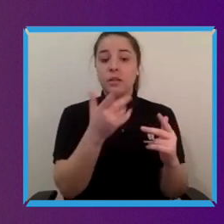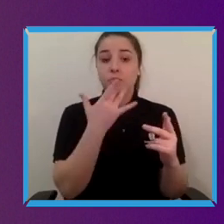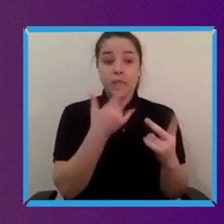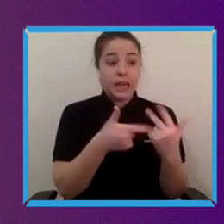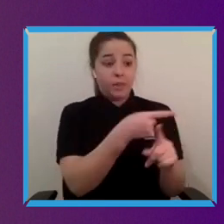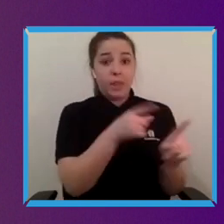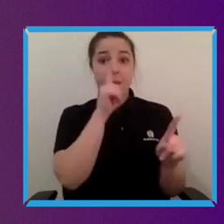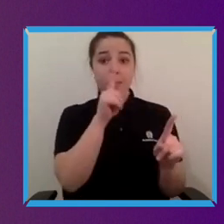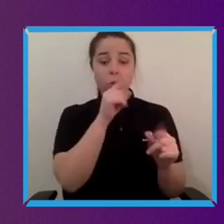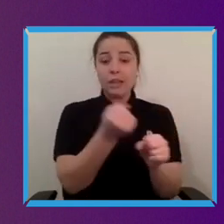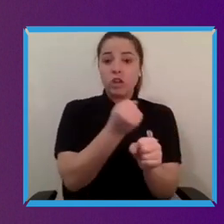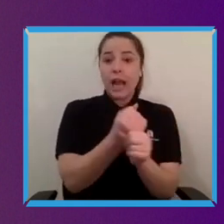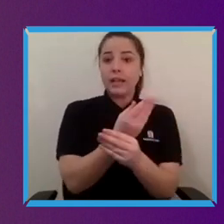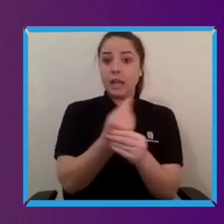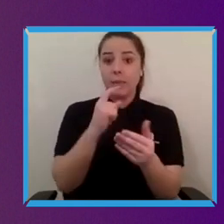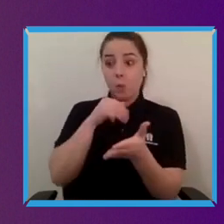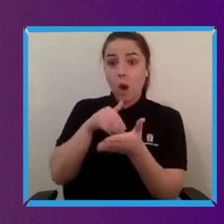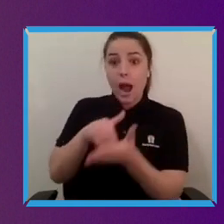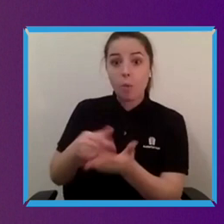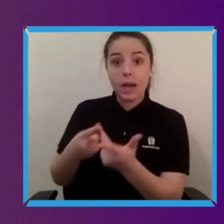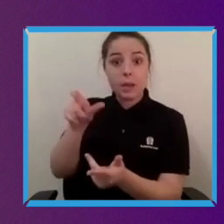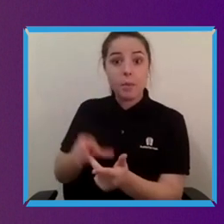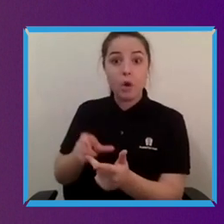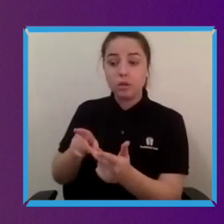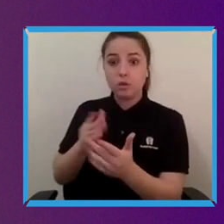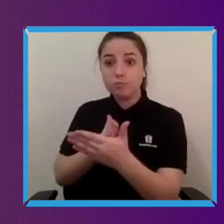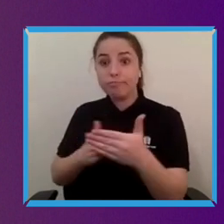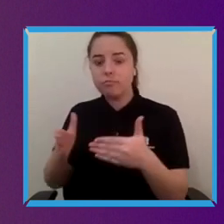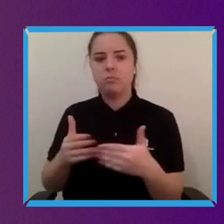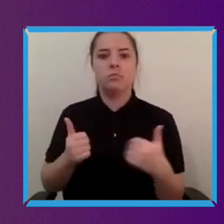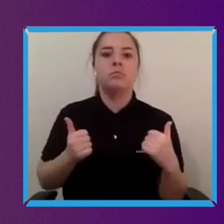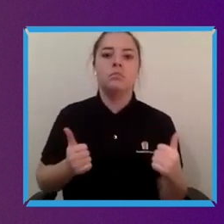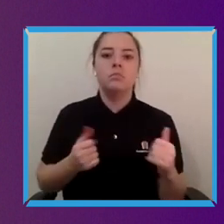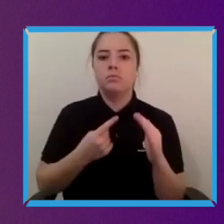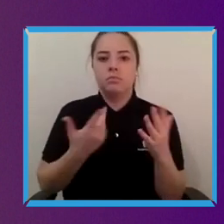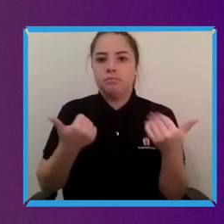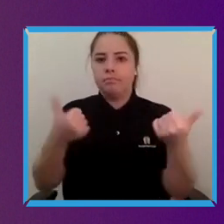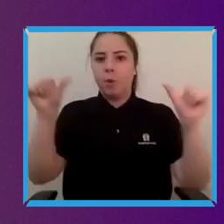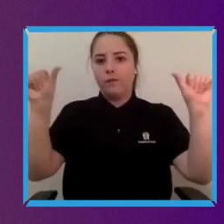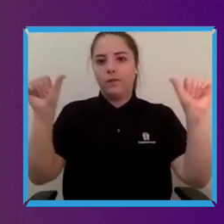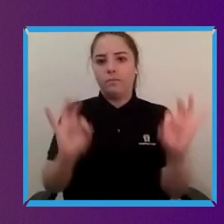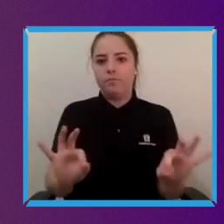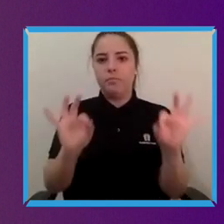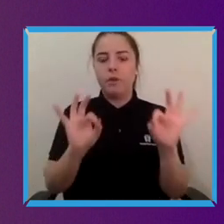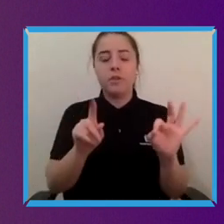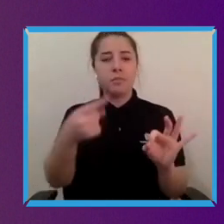situation then that's the answer and I think that's what's happened with things like stair climbing technology and